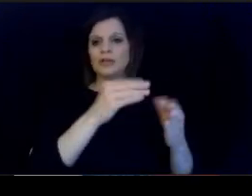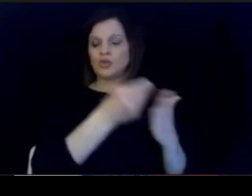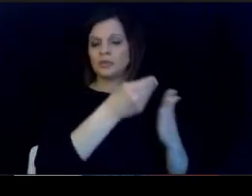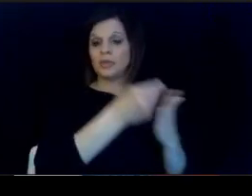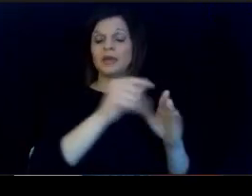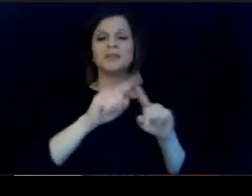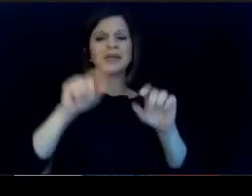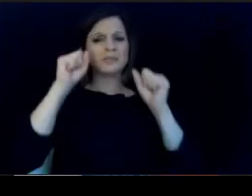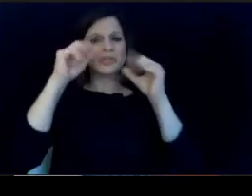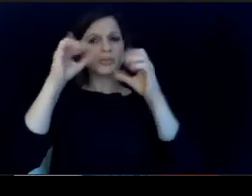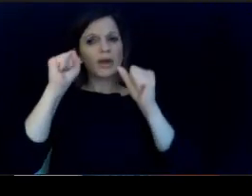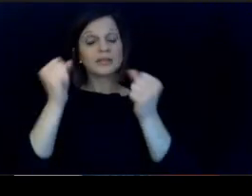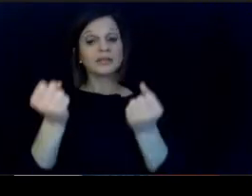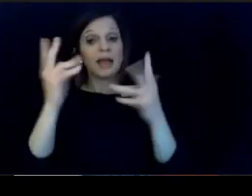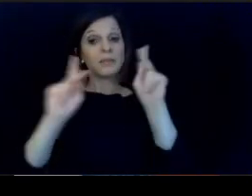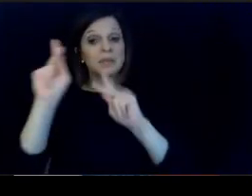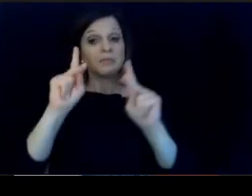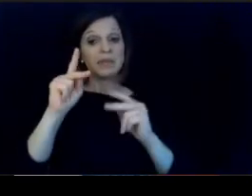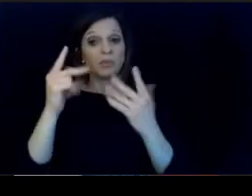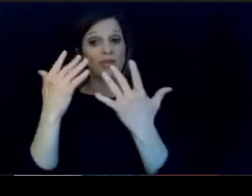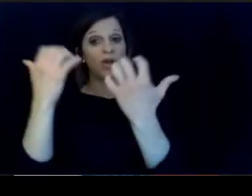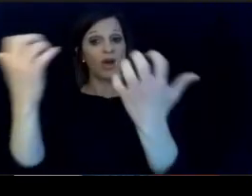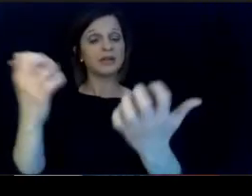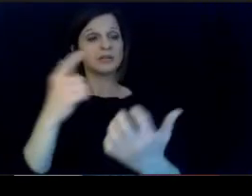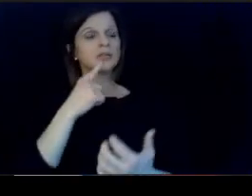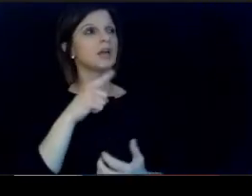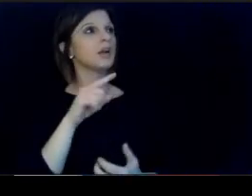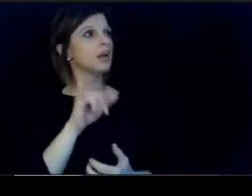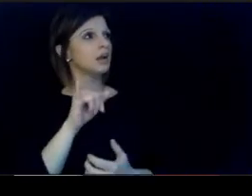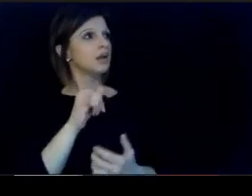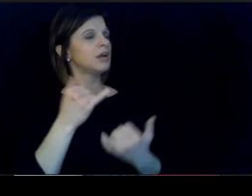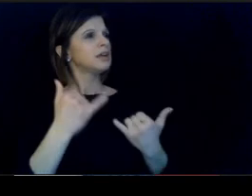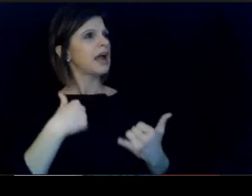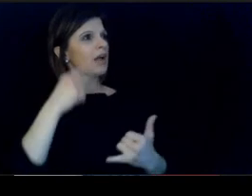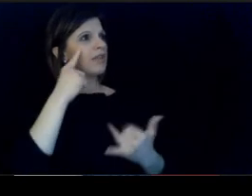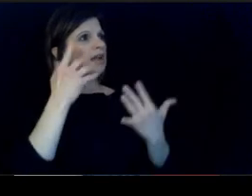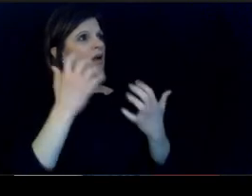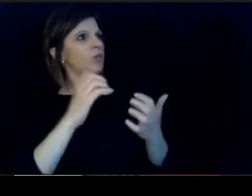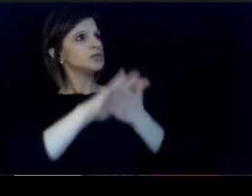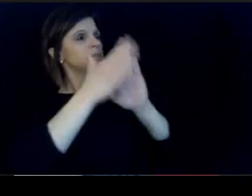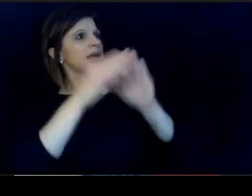surprising how many people in those audiences. that says now. I think I want to be a teacher.